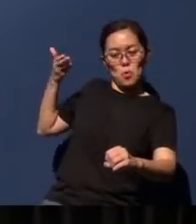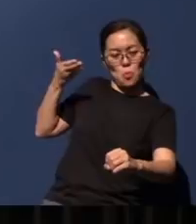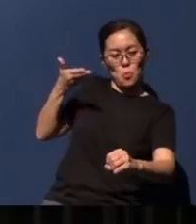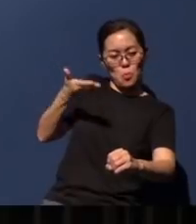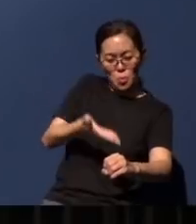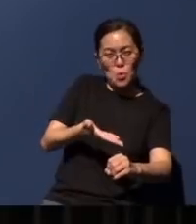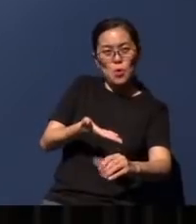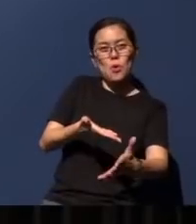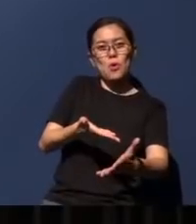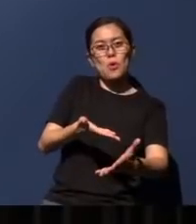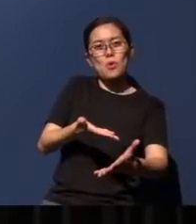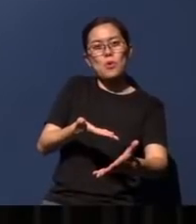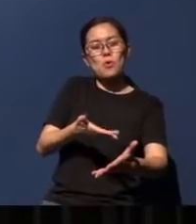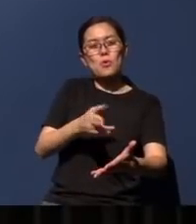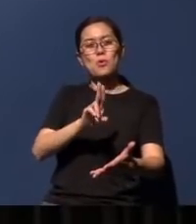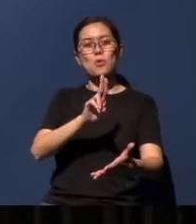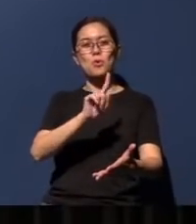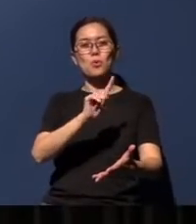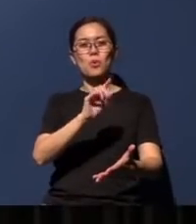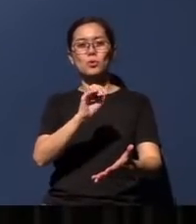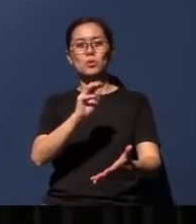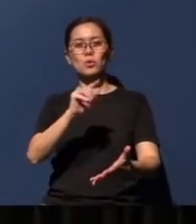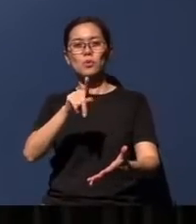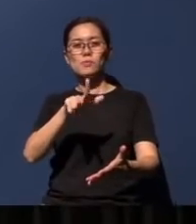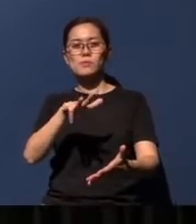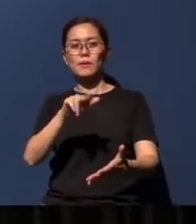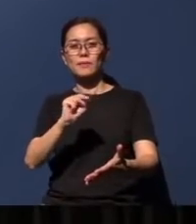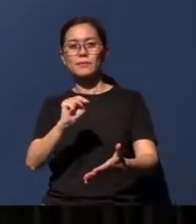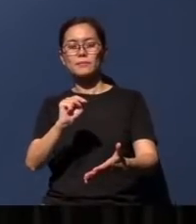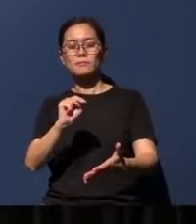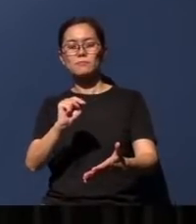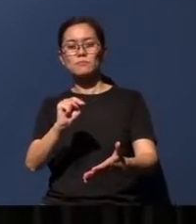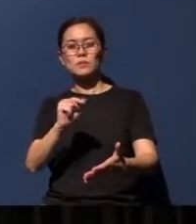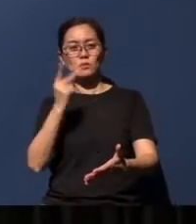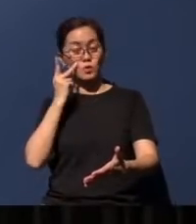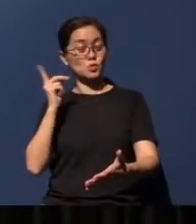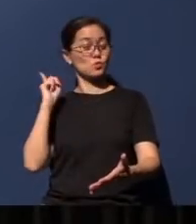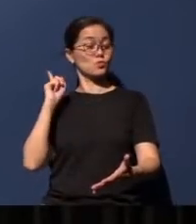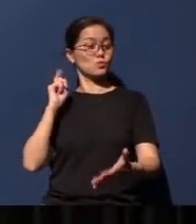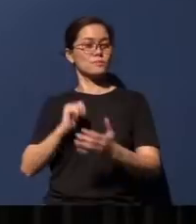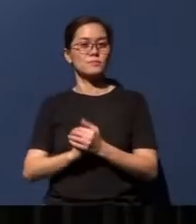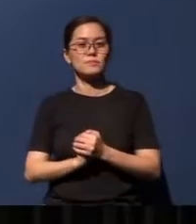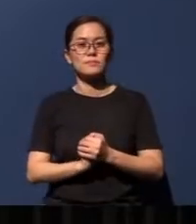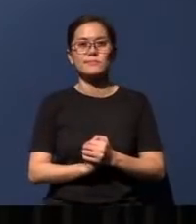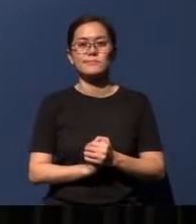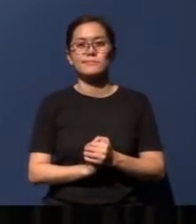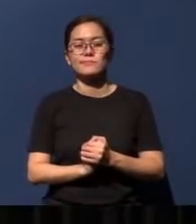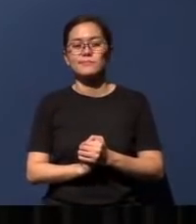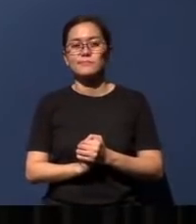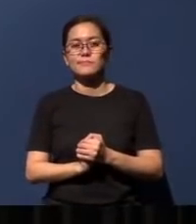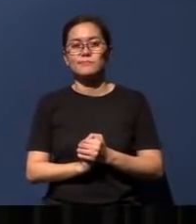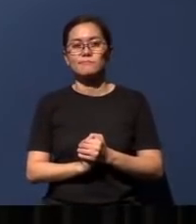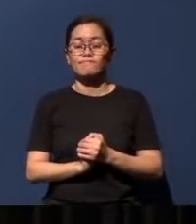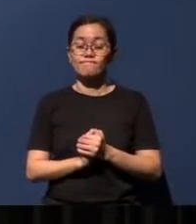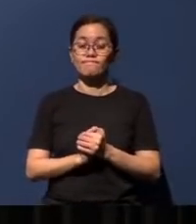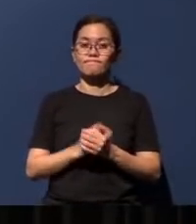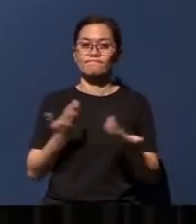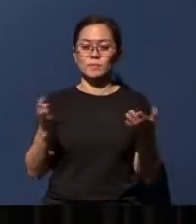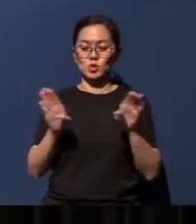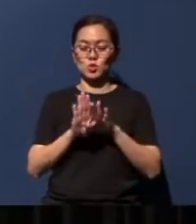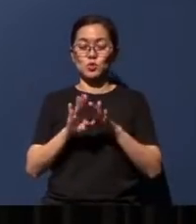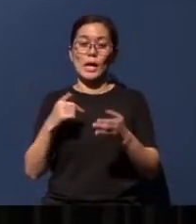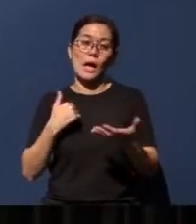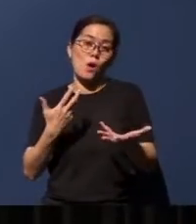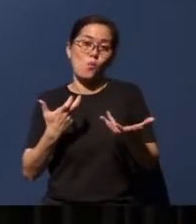the utopian conditions that we saw earlier. In closing, I just want to leave us with